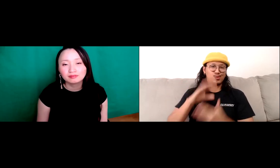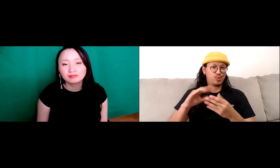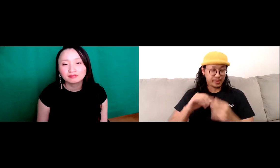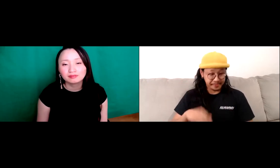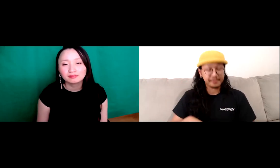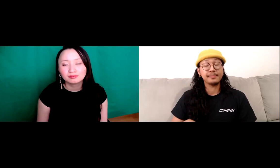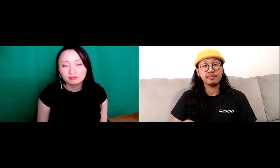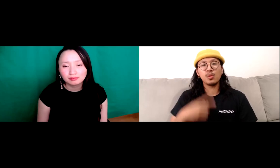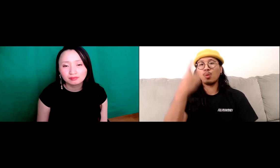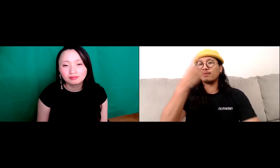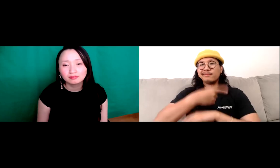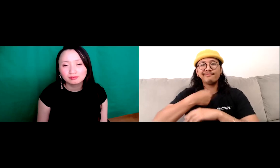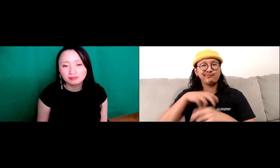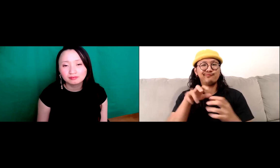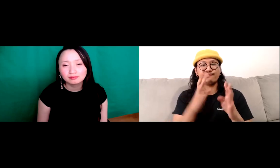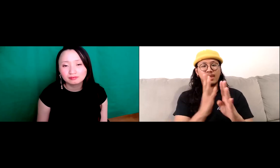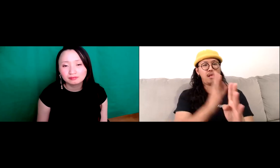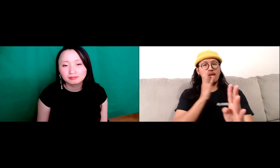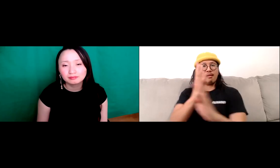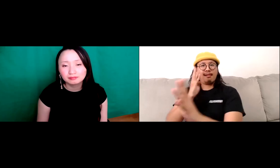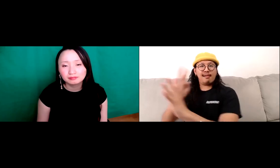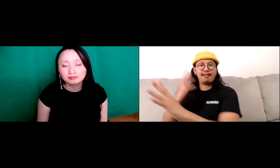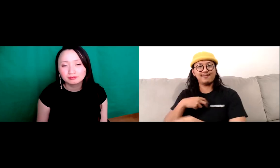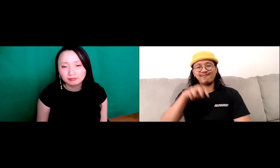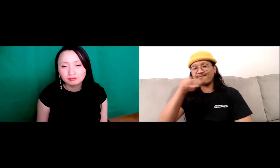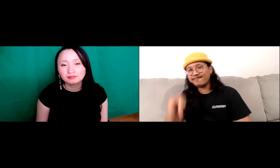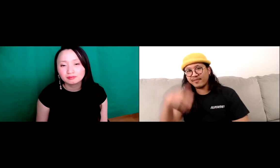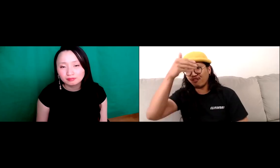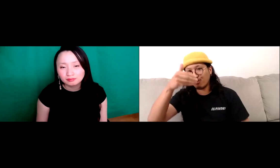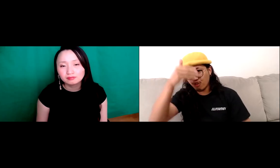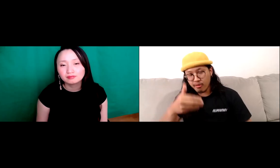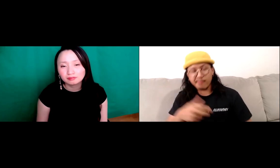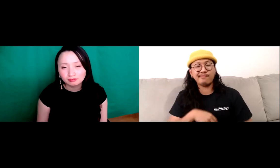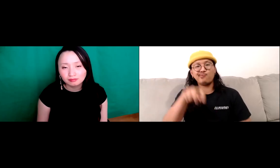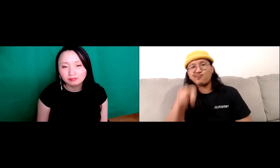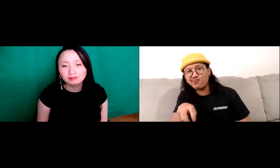gym class. So we were lined up.